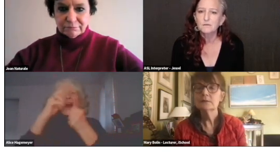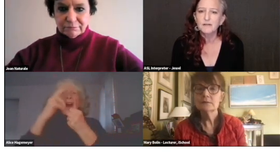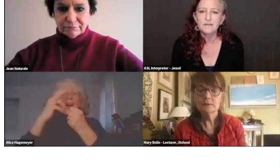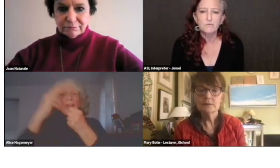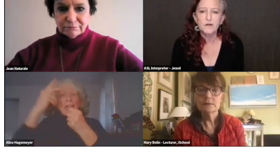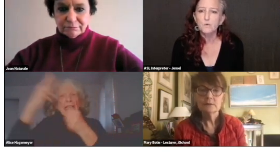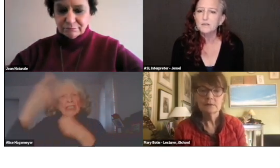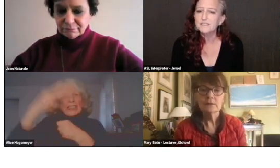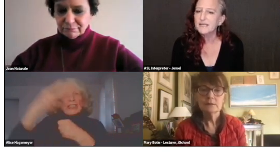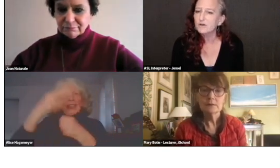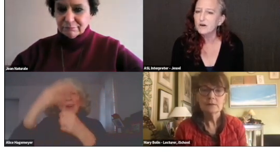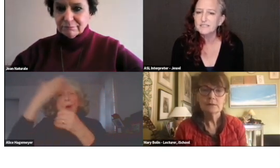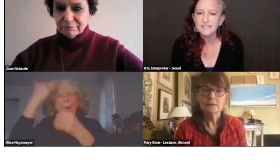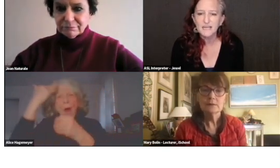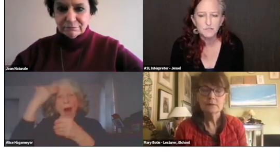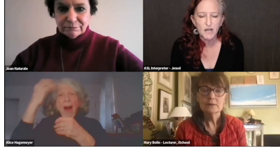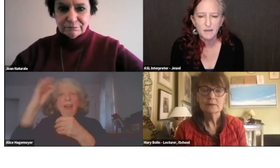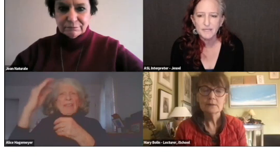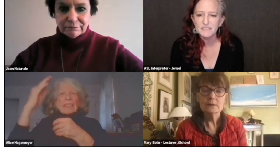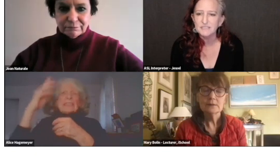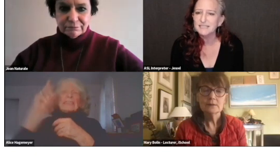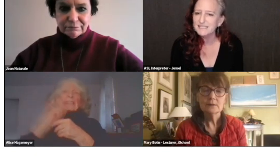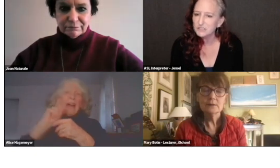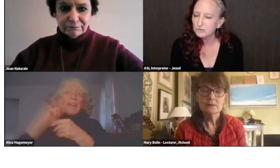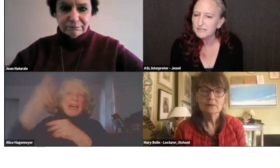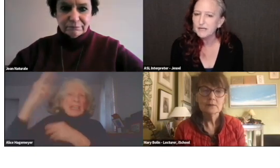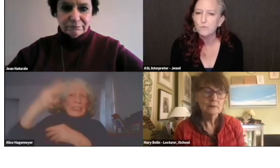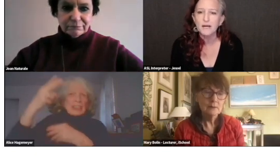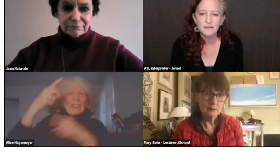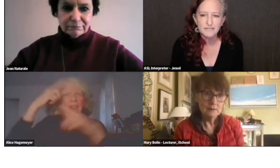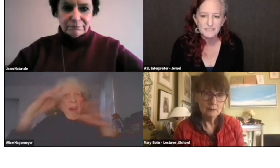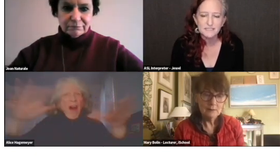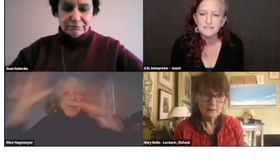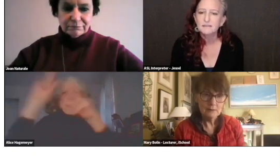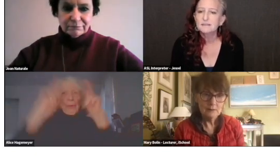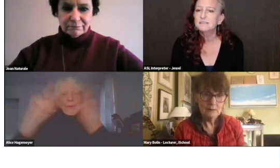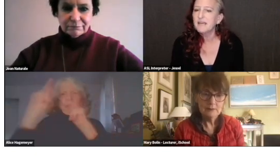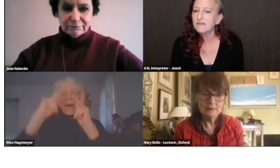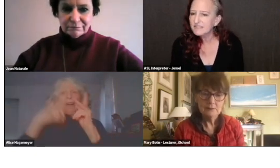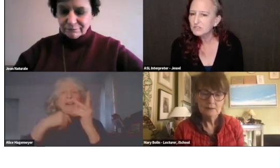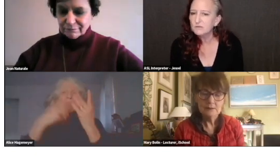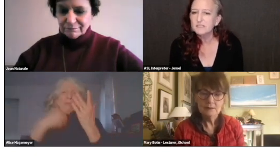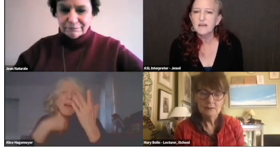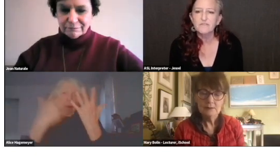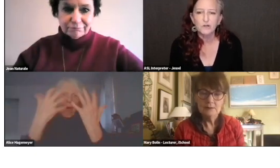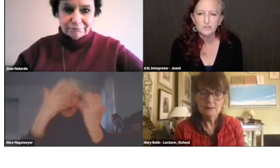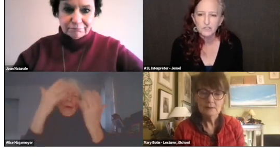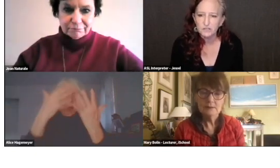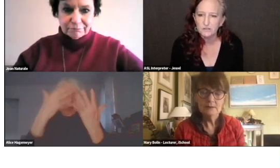We work together on the same topics, on history, awareness, deaf history, deaf culture.